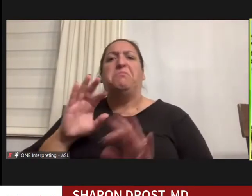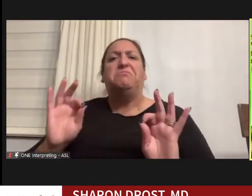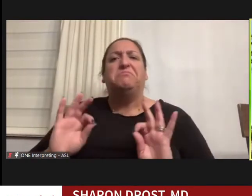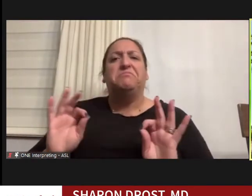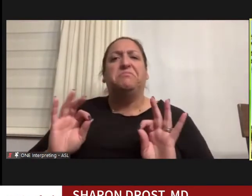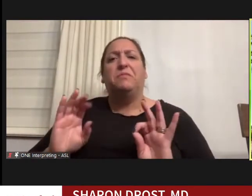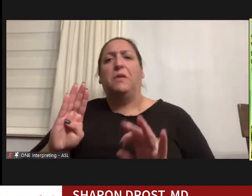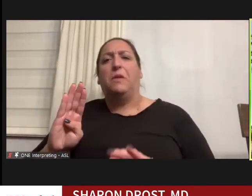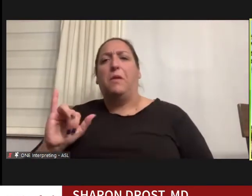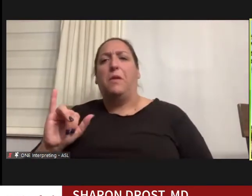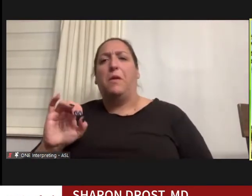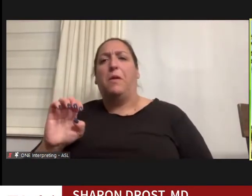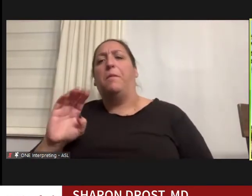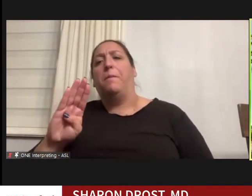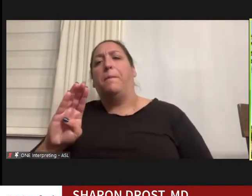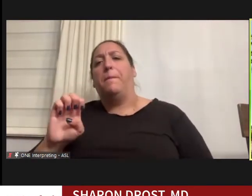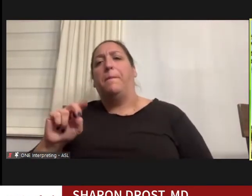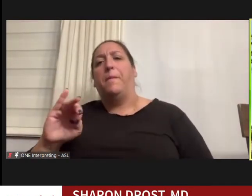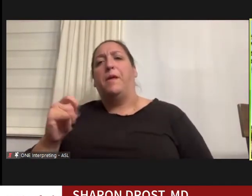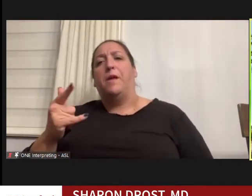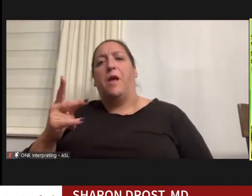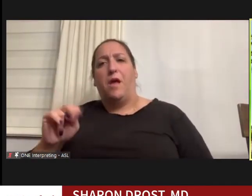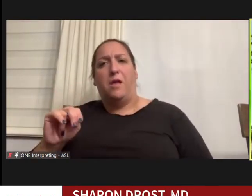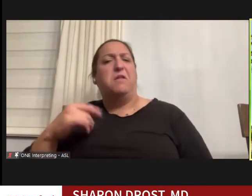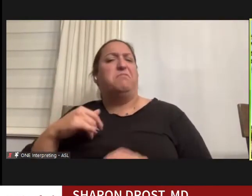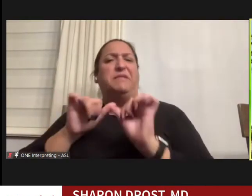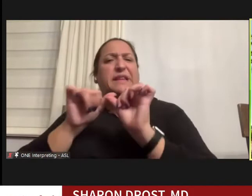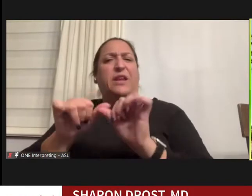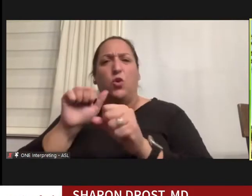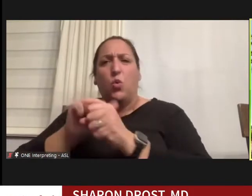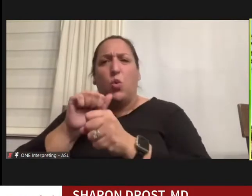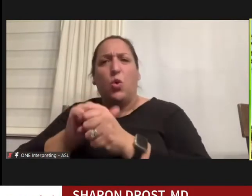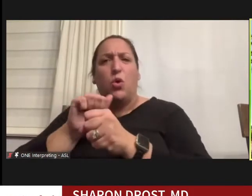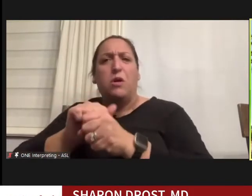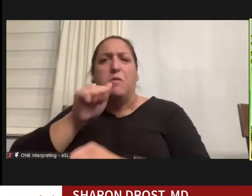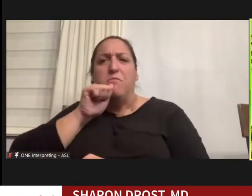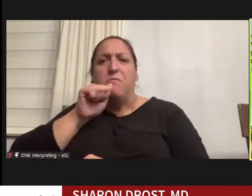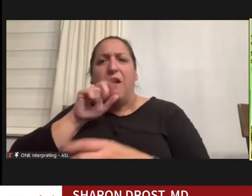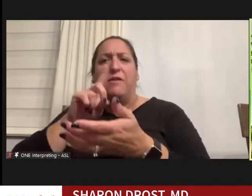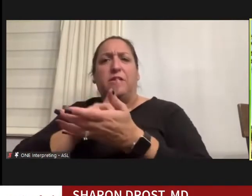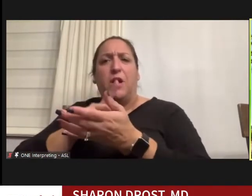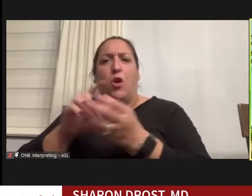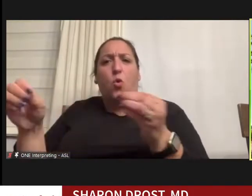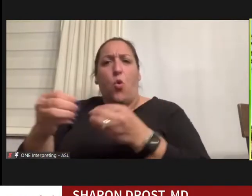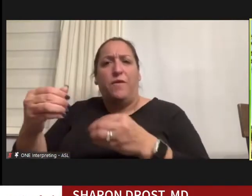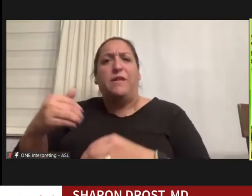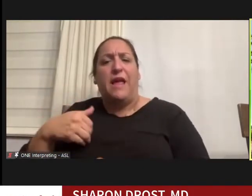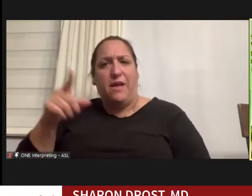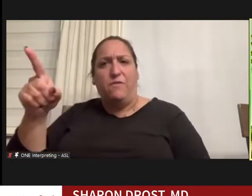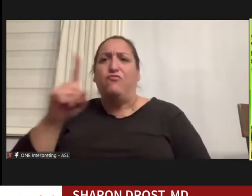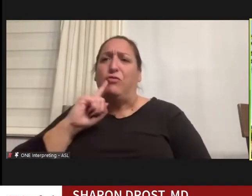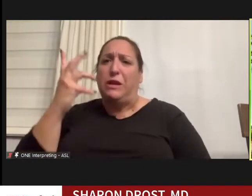So I continued my practice, I had a private practice in Los Gatos, really lovely just 10